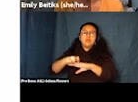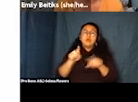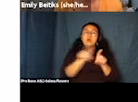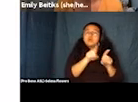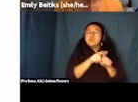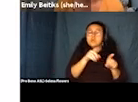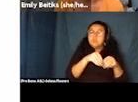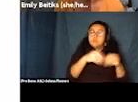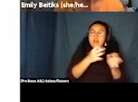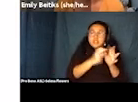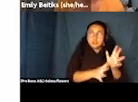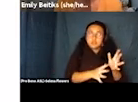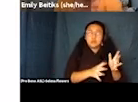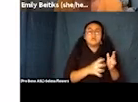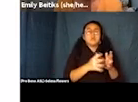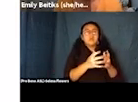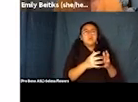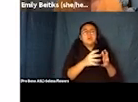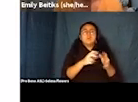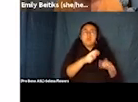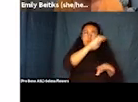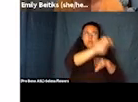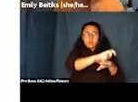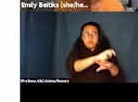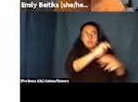have dialogue with the interpreter but also find each other as deaf community.